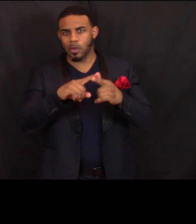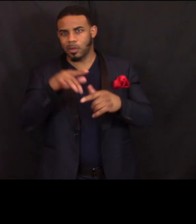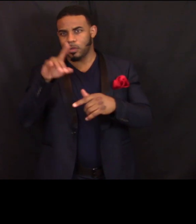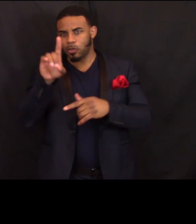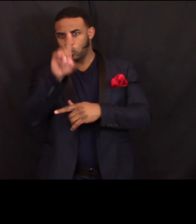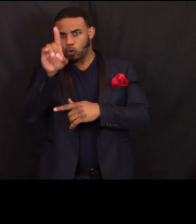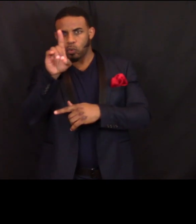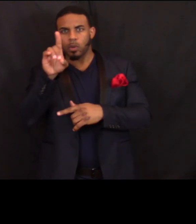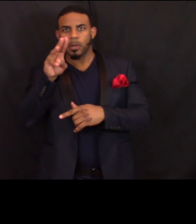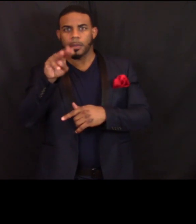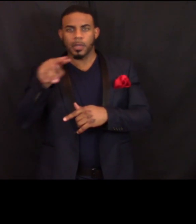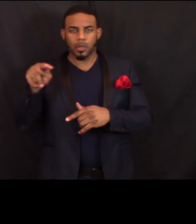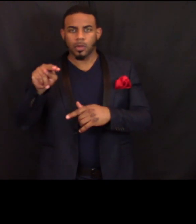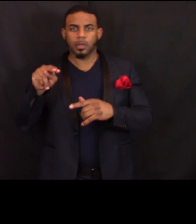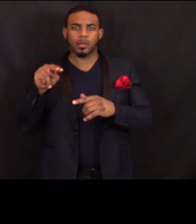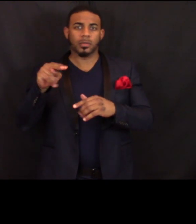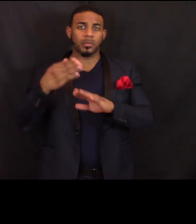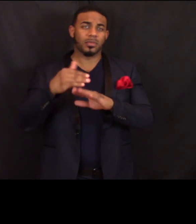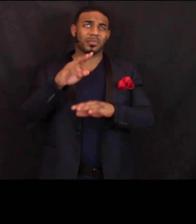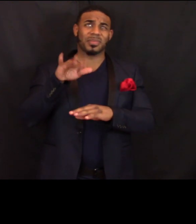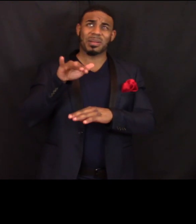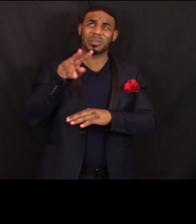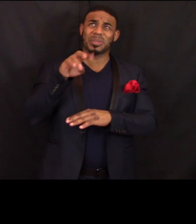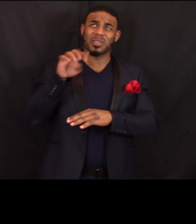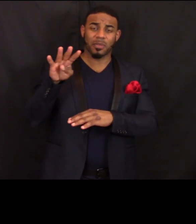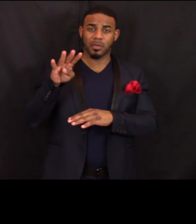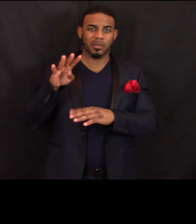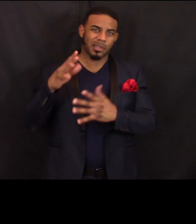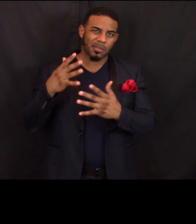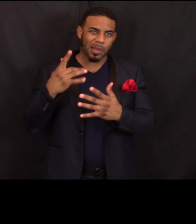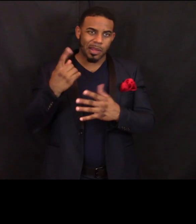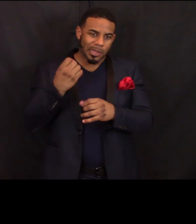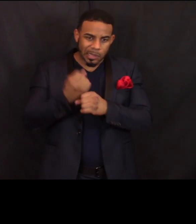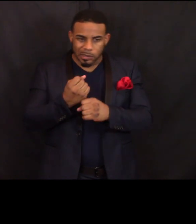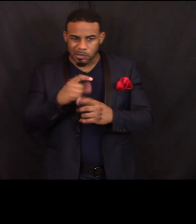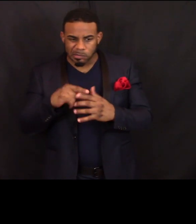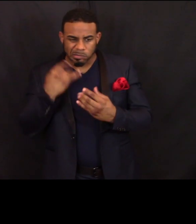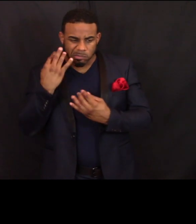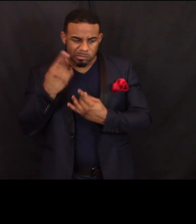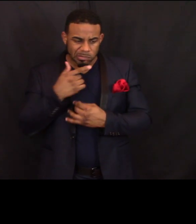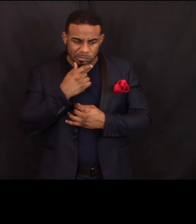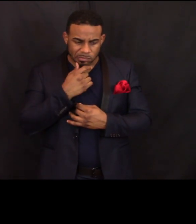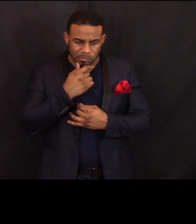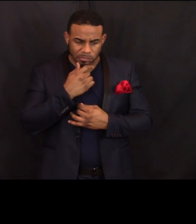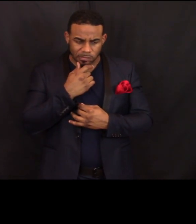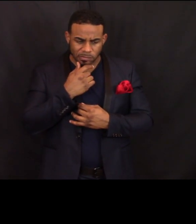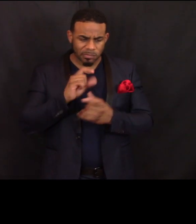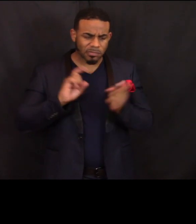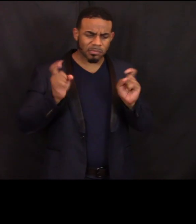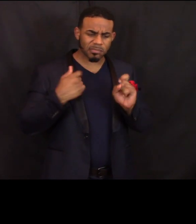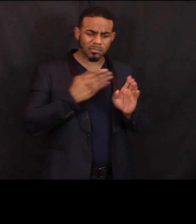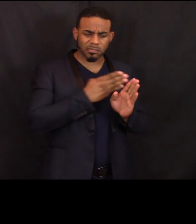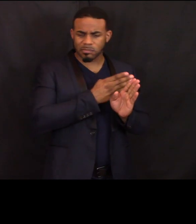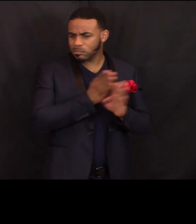After about a year or two here in Duluth, I started thinking about making a change in my career